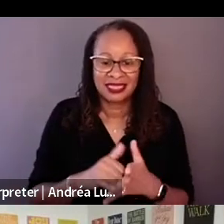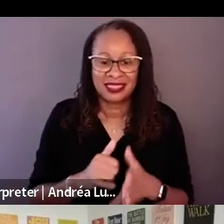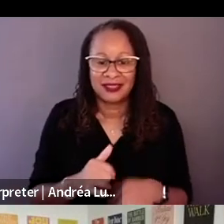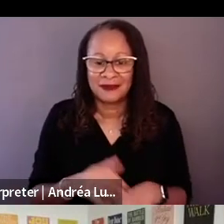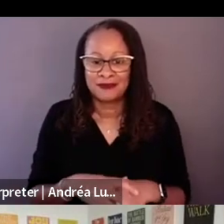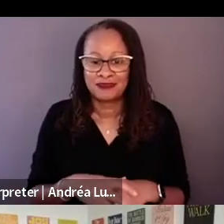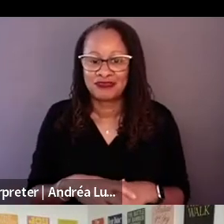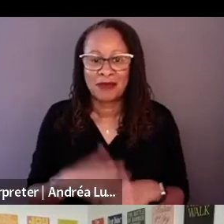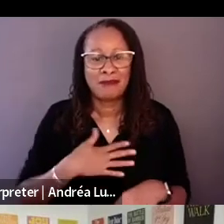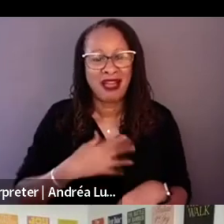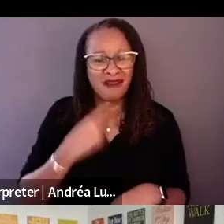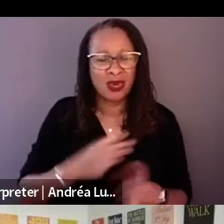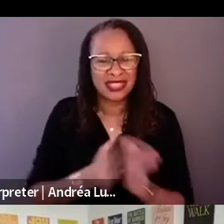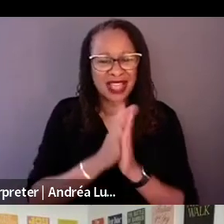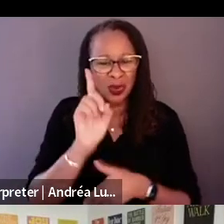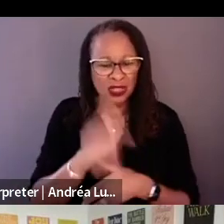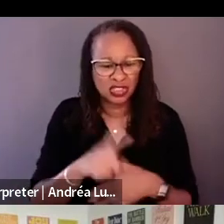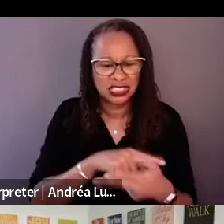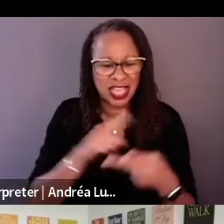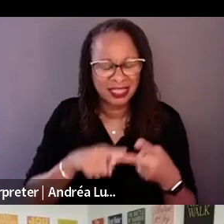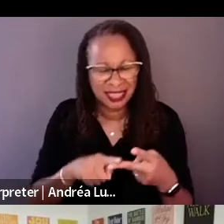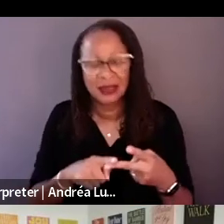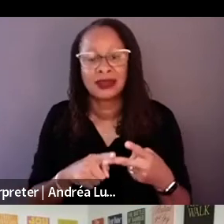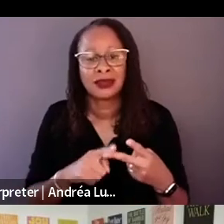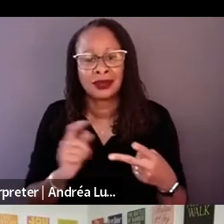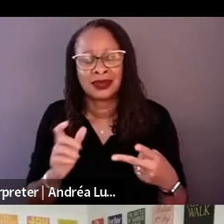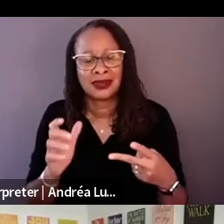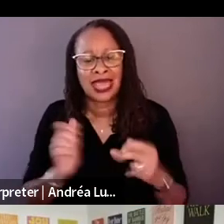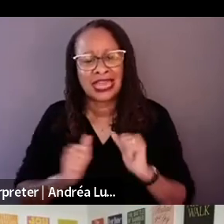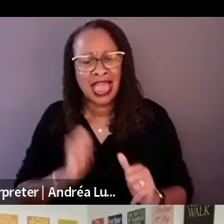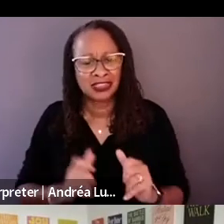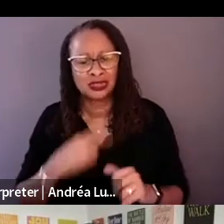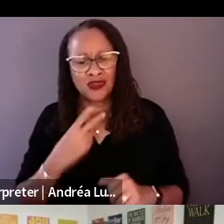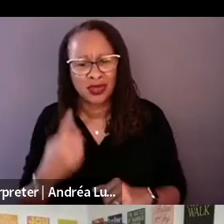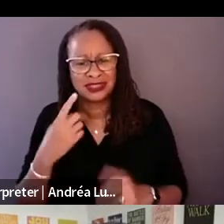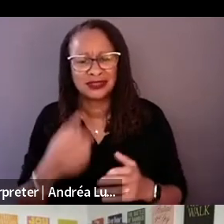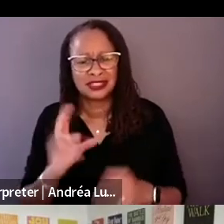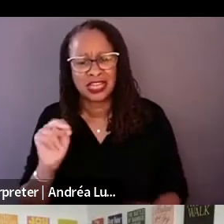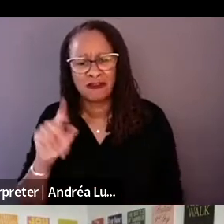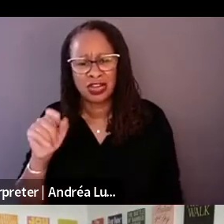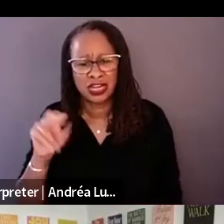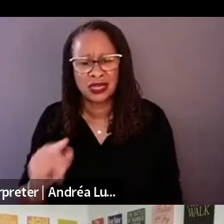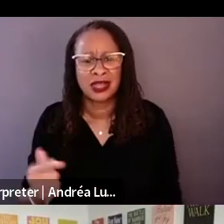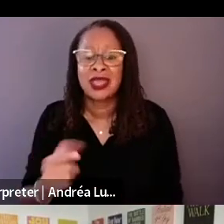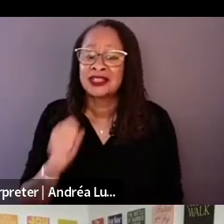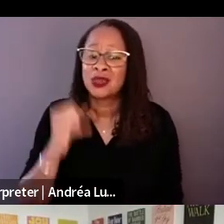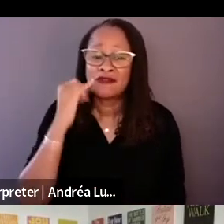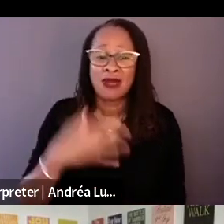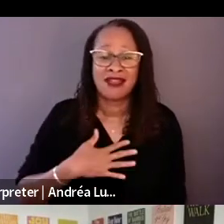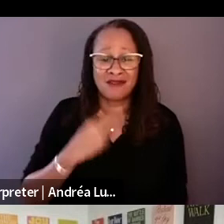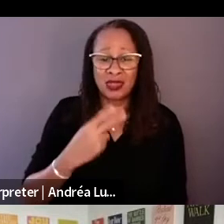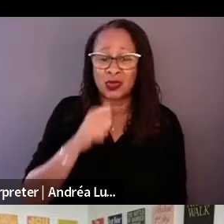If my voice was not behind the camera talking to people, sometimes, I would have understood more and